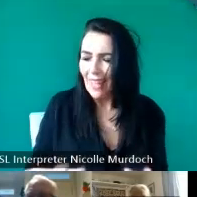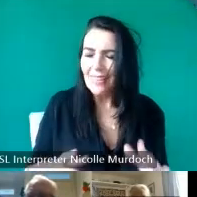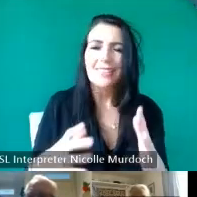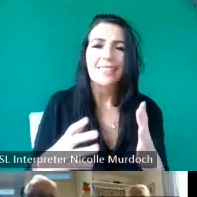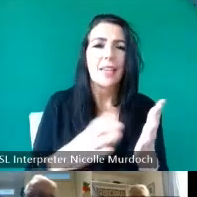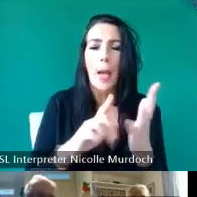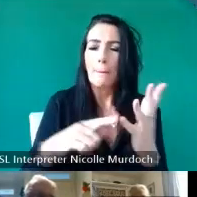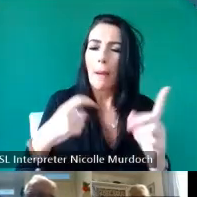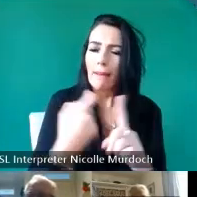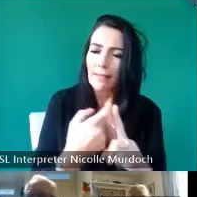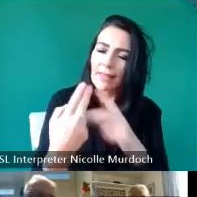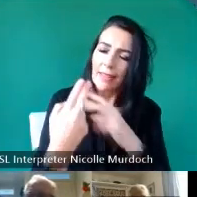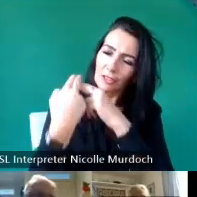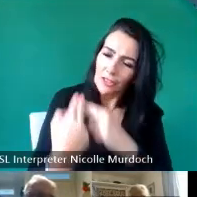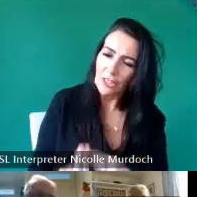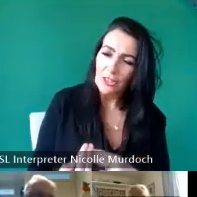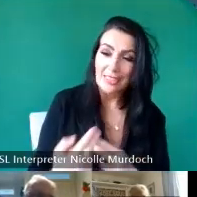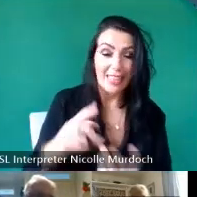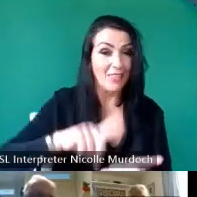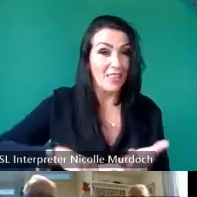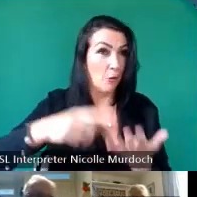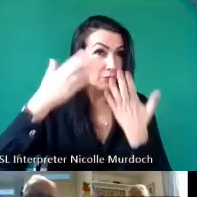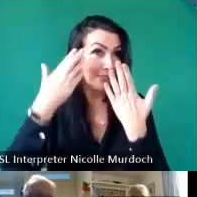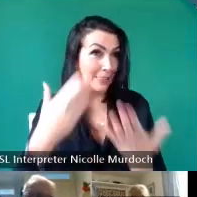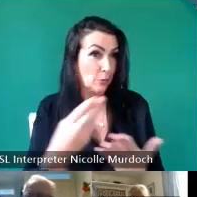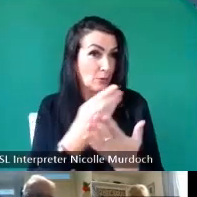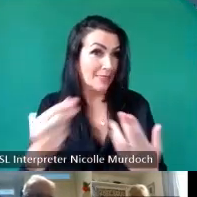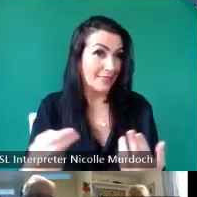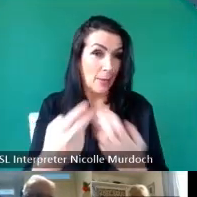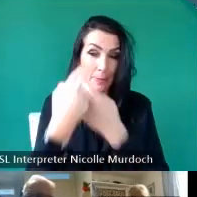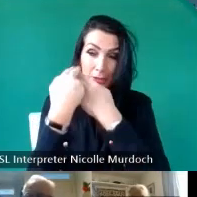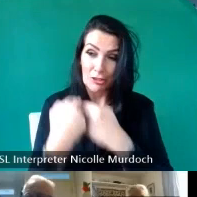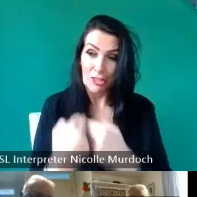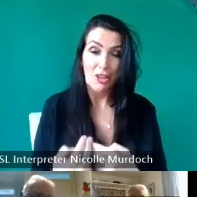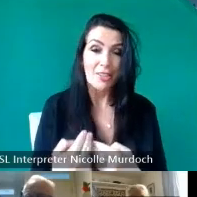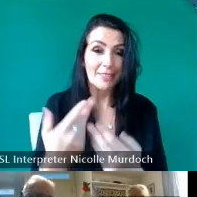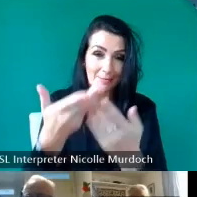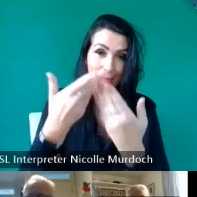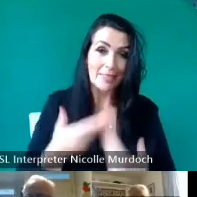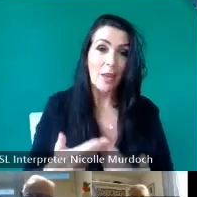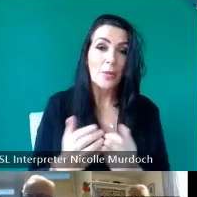that even Lawrence didn't know said always been a bit fight I know better no I know better it's